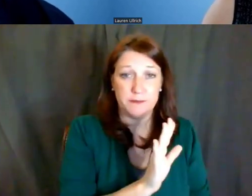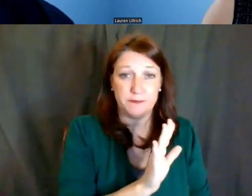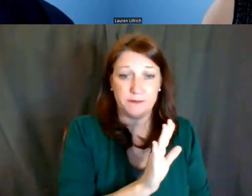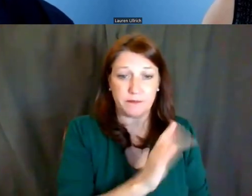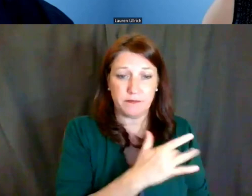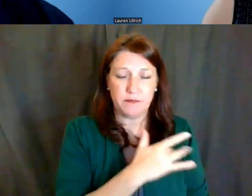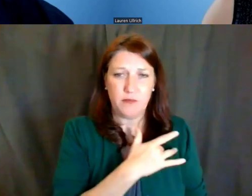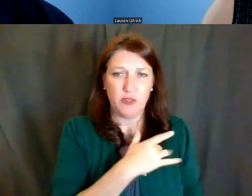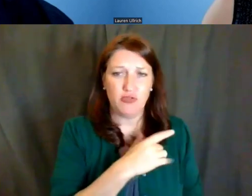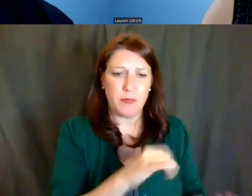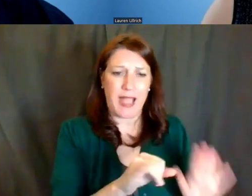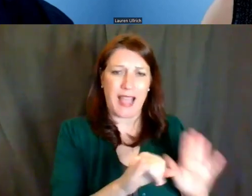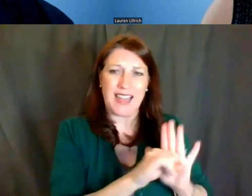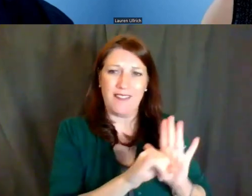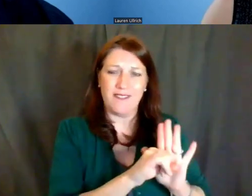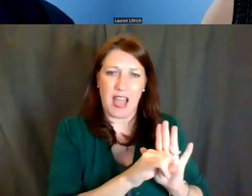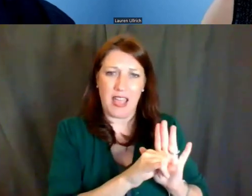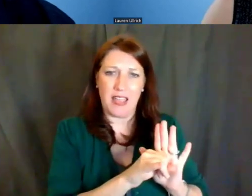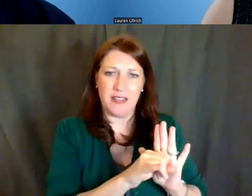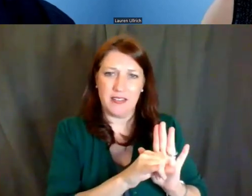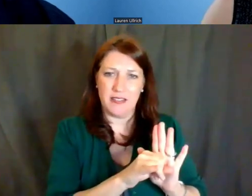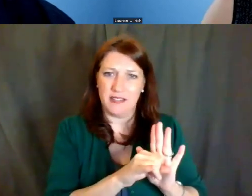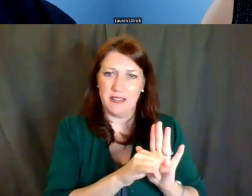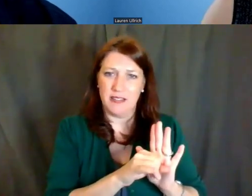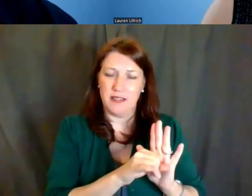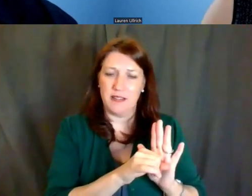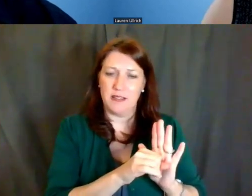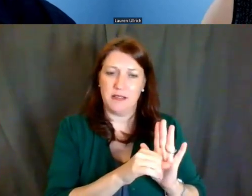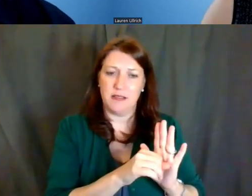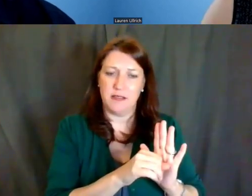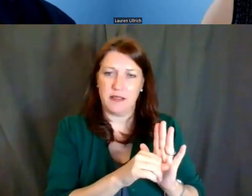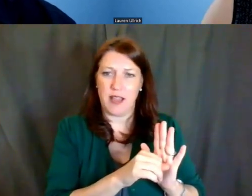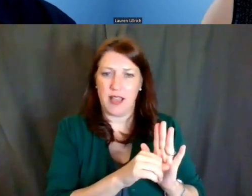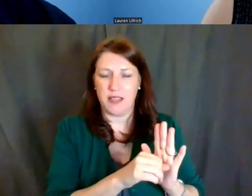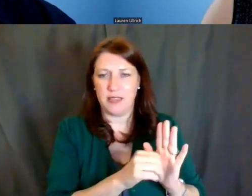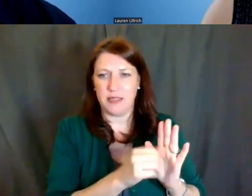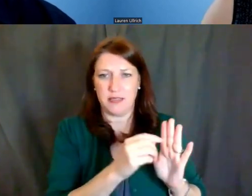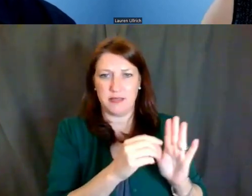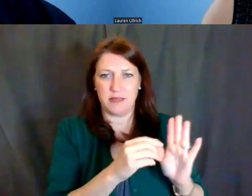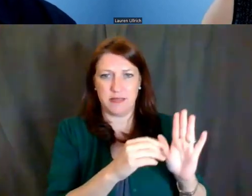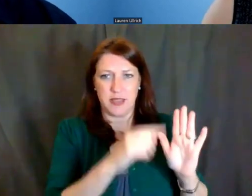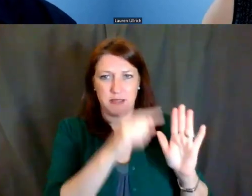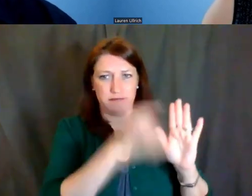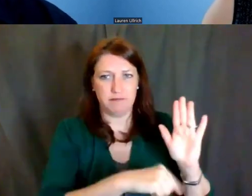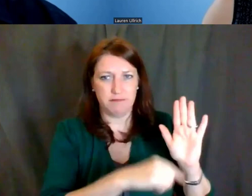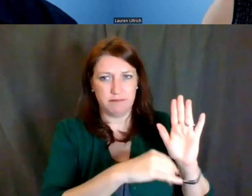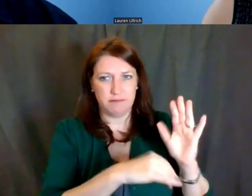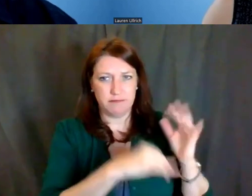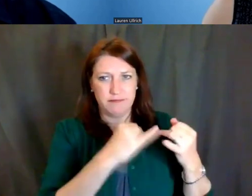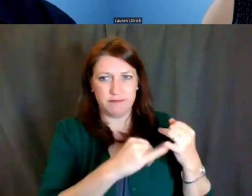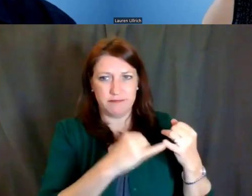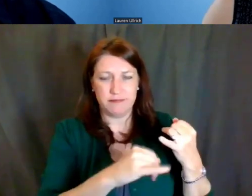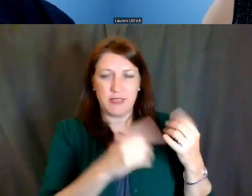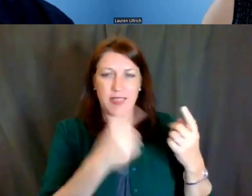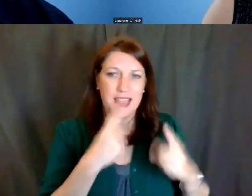at the back end of the announcement, so you can directly find out what that institution